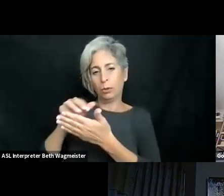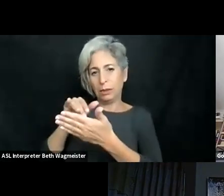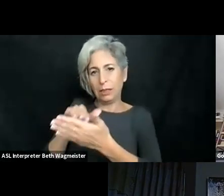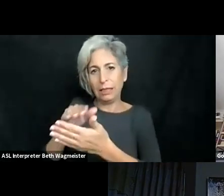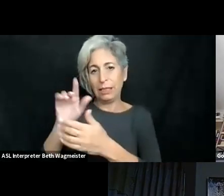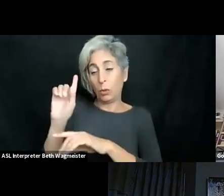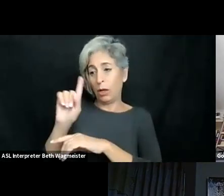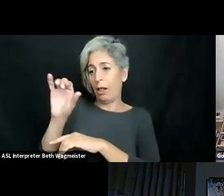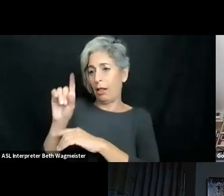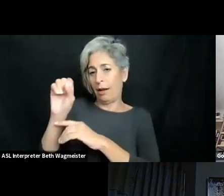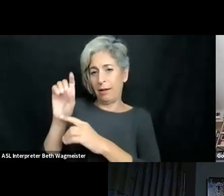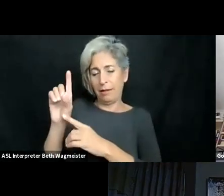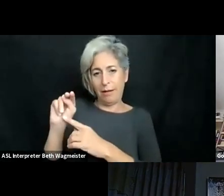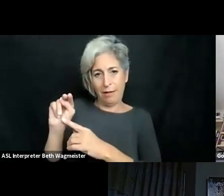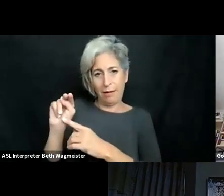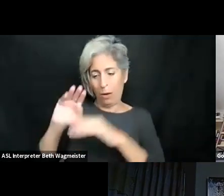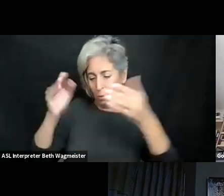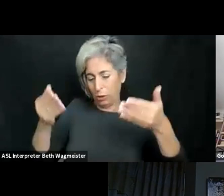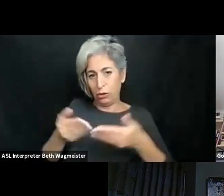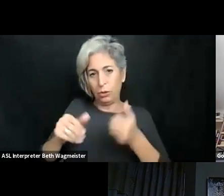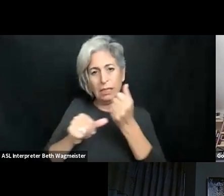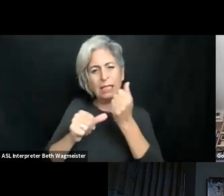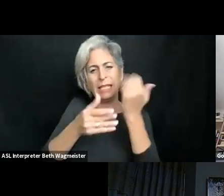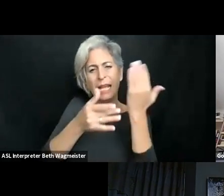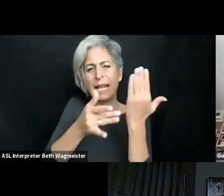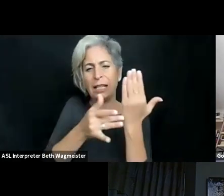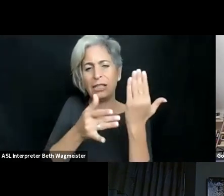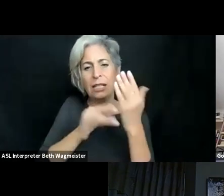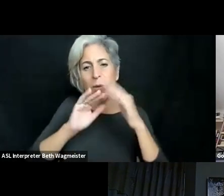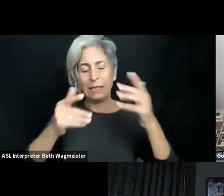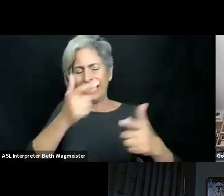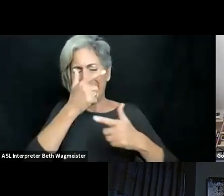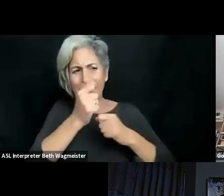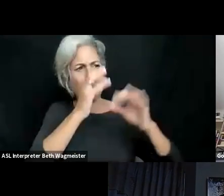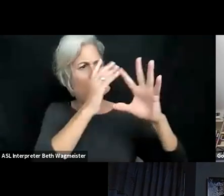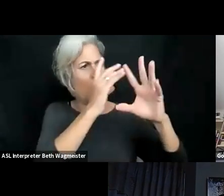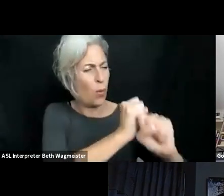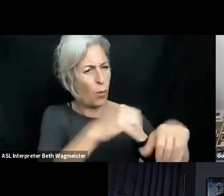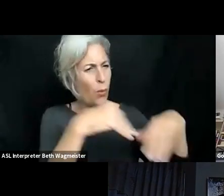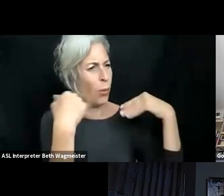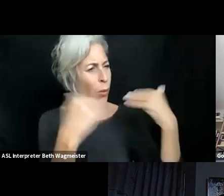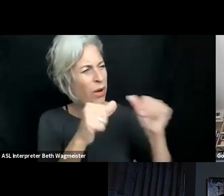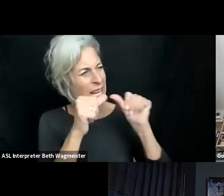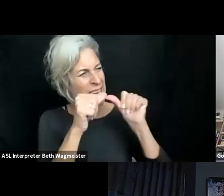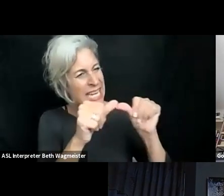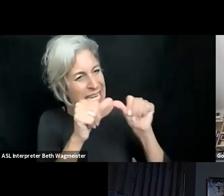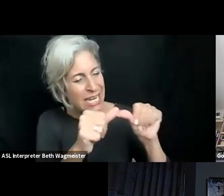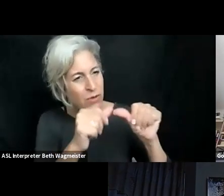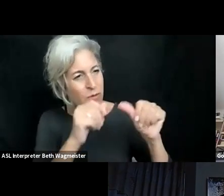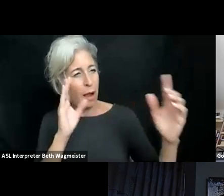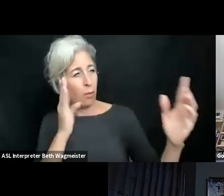this back during my undergraduate studies and my post-graduate students in London, where I got introduced to assistive